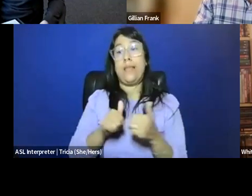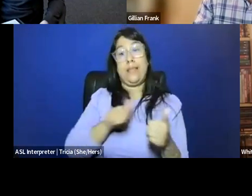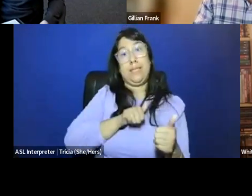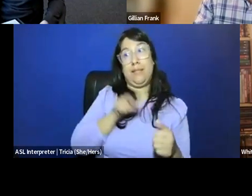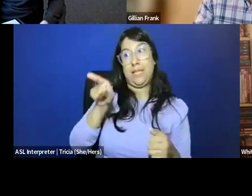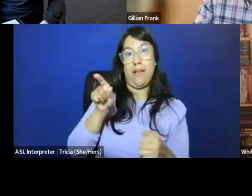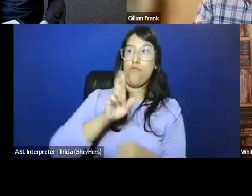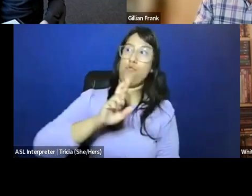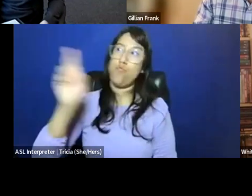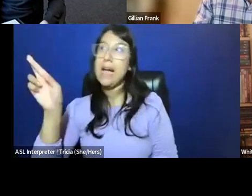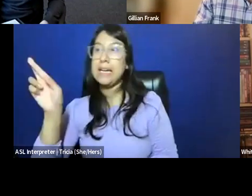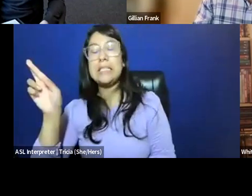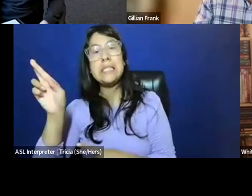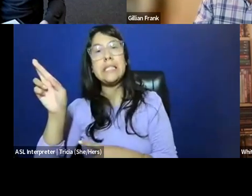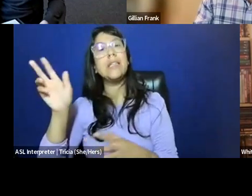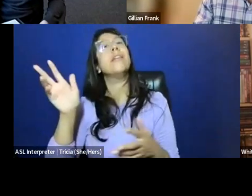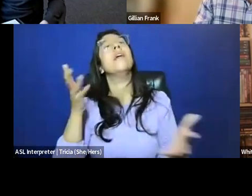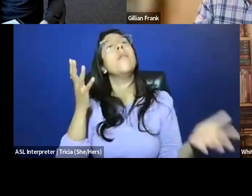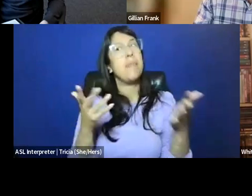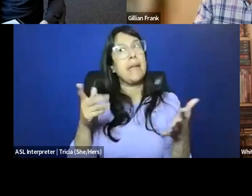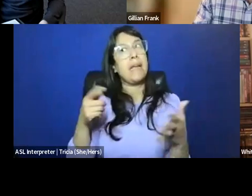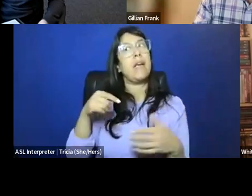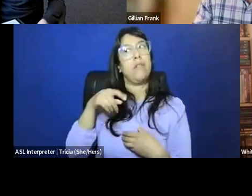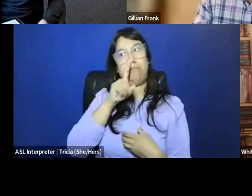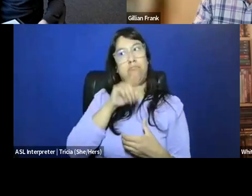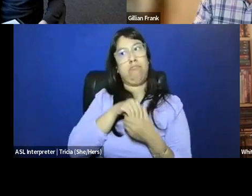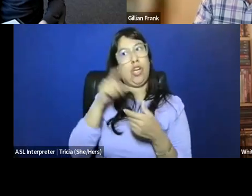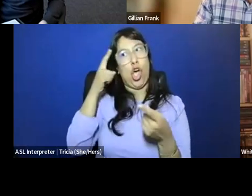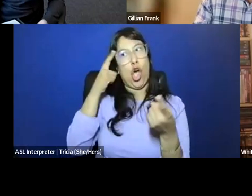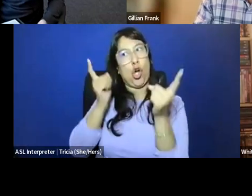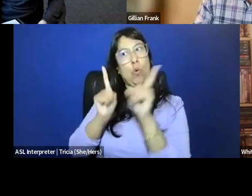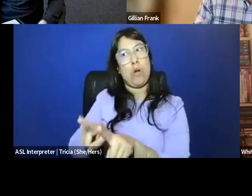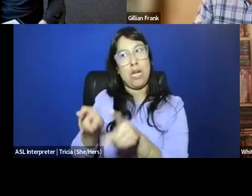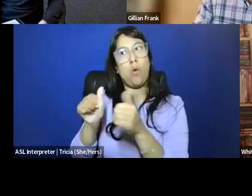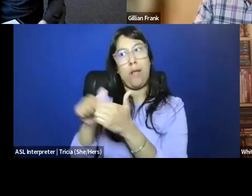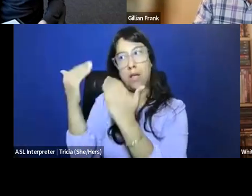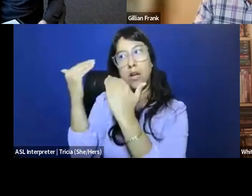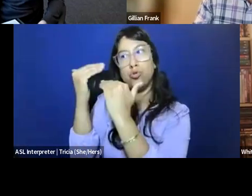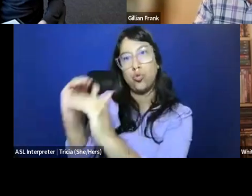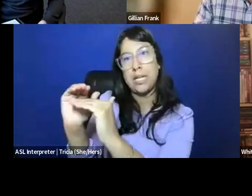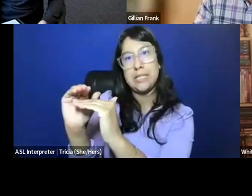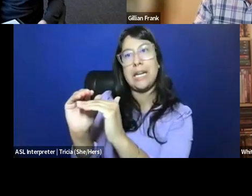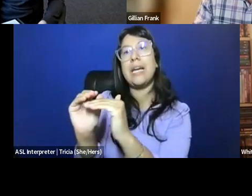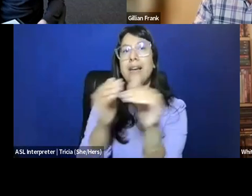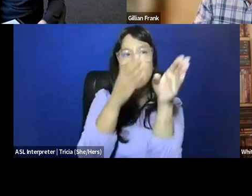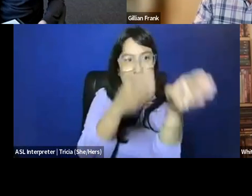between themselves, and the far right, when in many ways they might agree on basic premises of restricting individual liberty